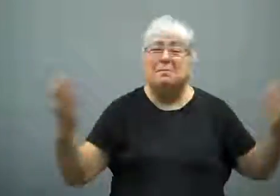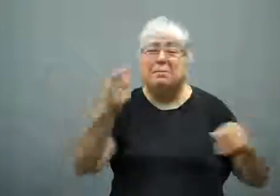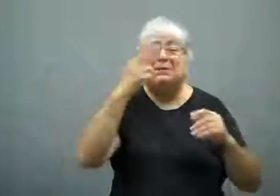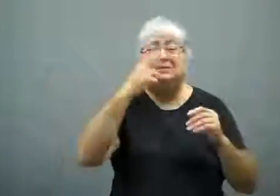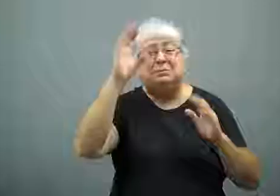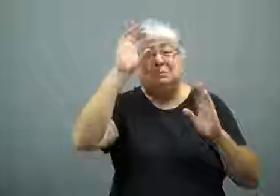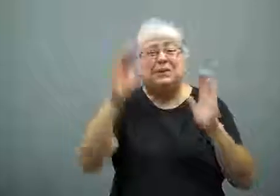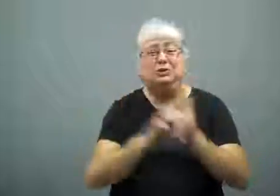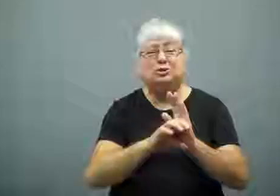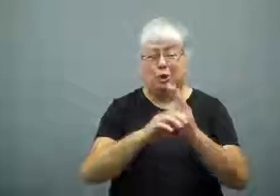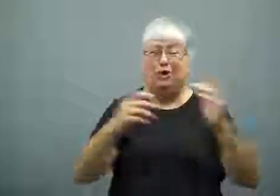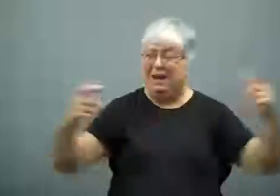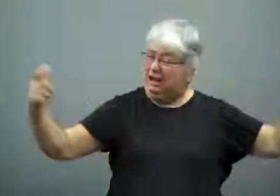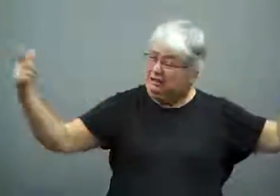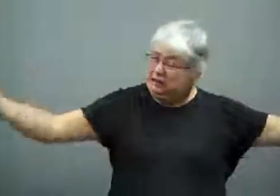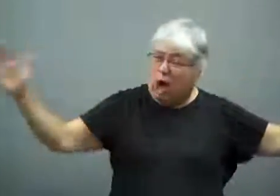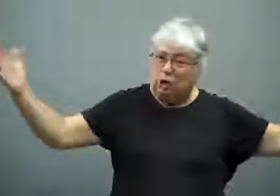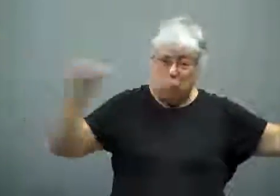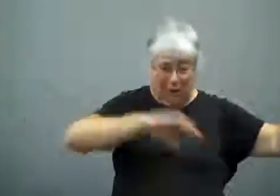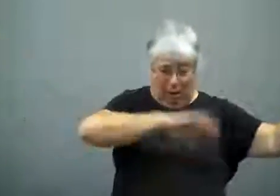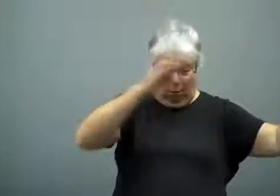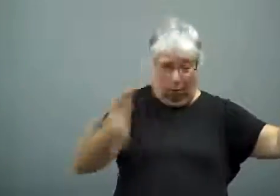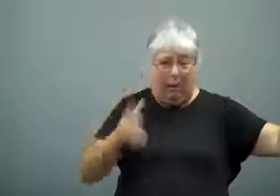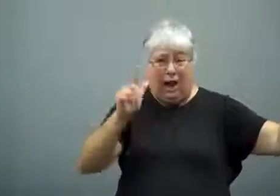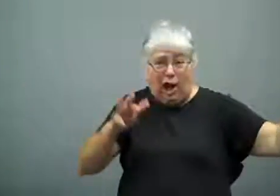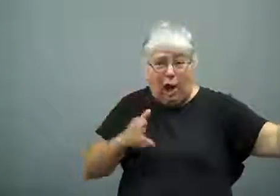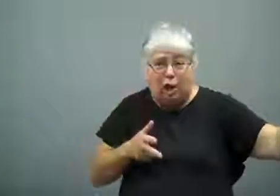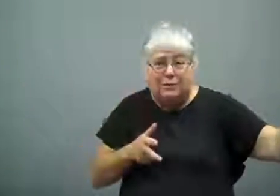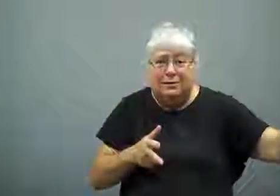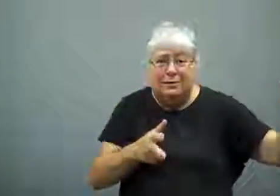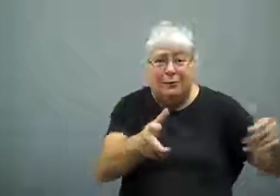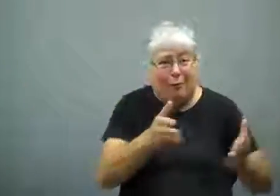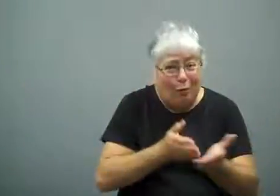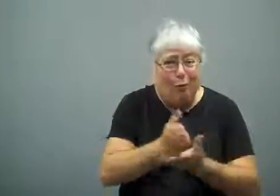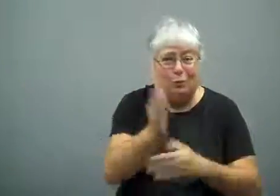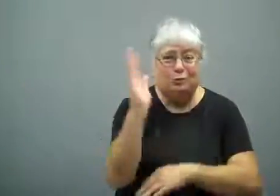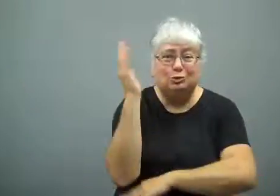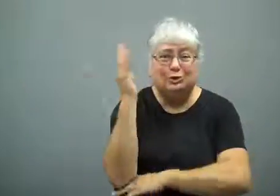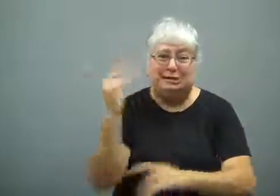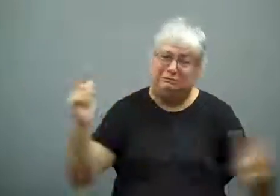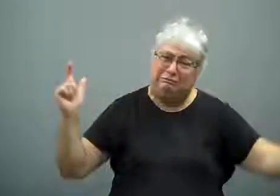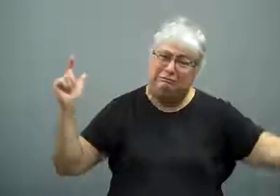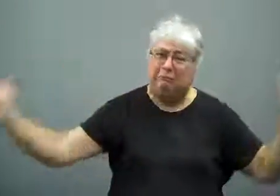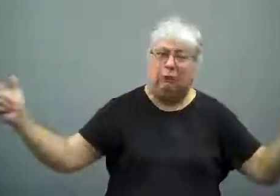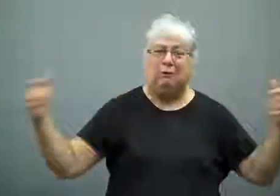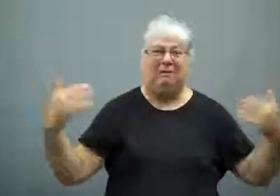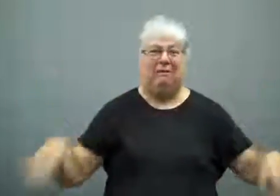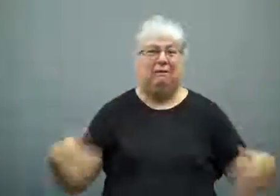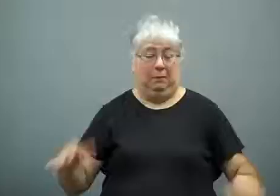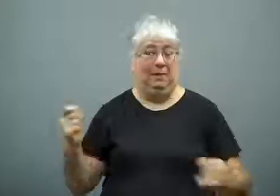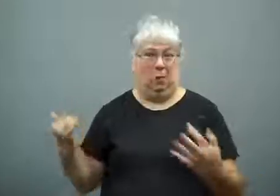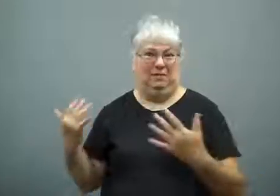You may have seen pictures of cars driving through a tunnel in a tree.